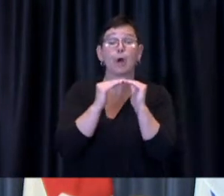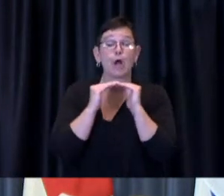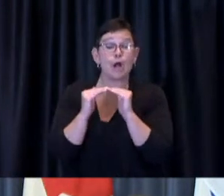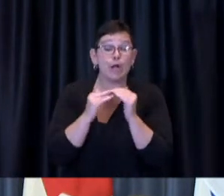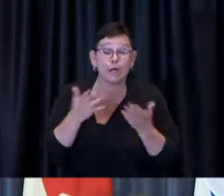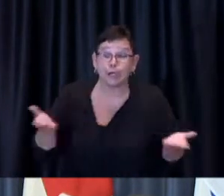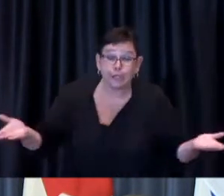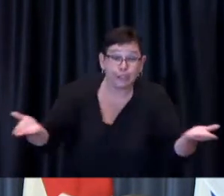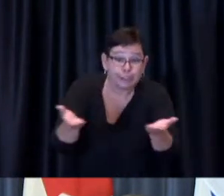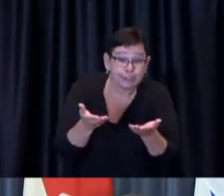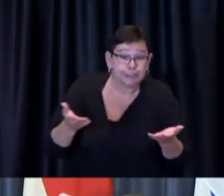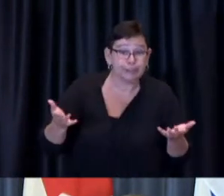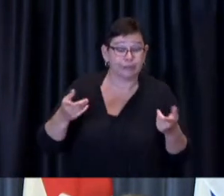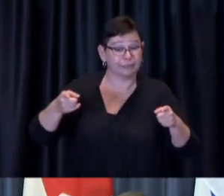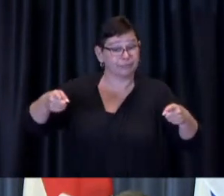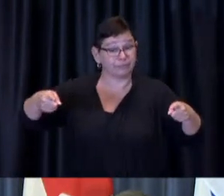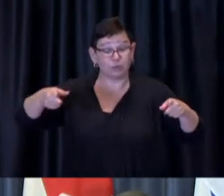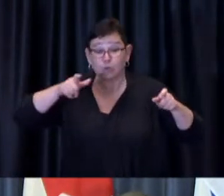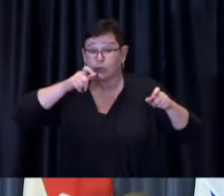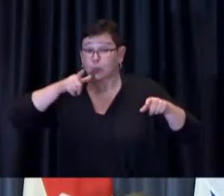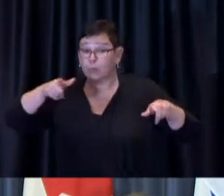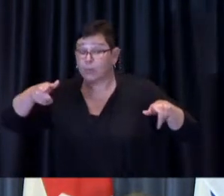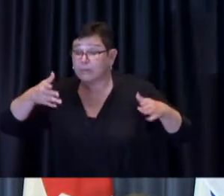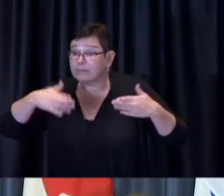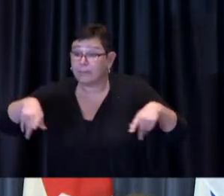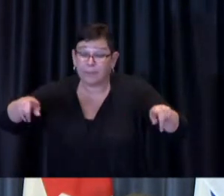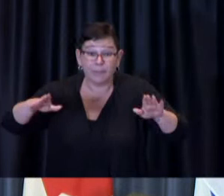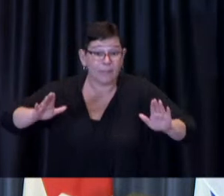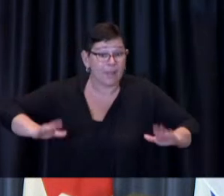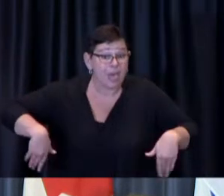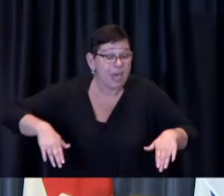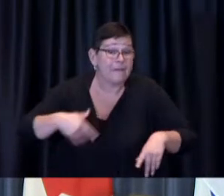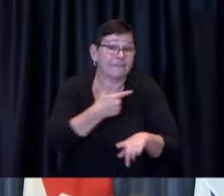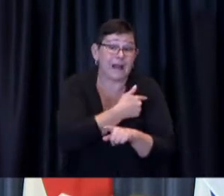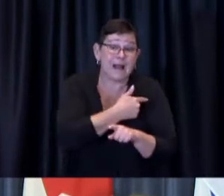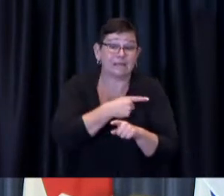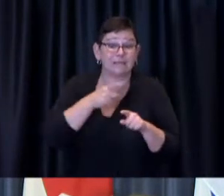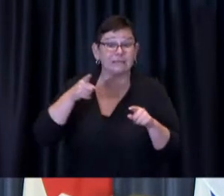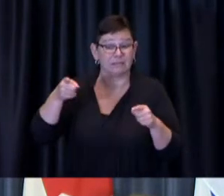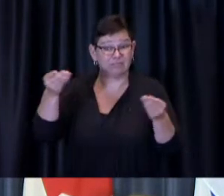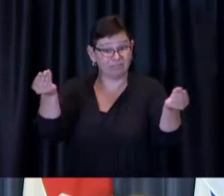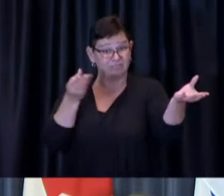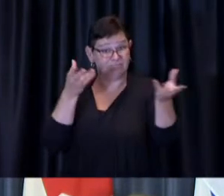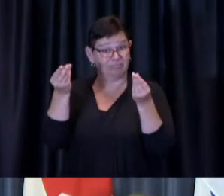not yet taken up the opportunity to get vaccinated that there are a number of barriers in place and